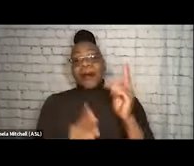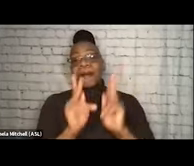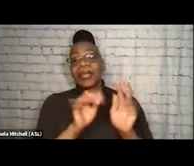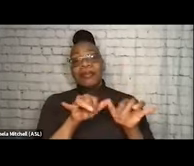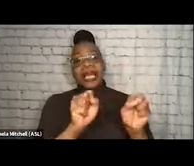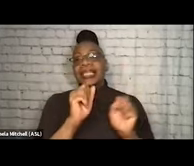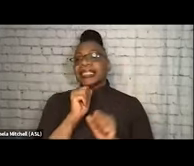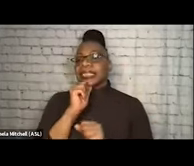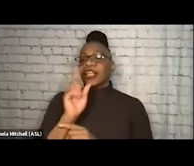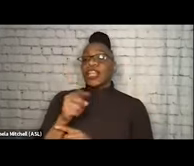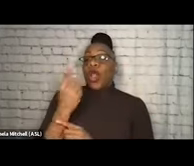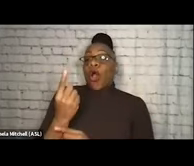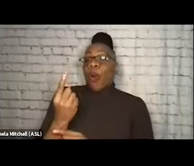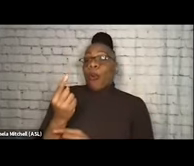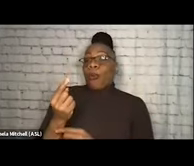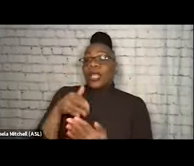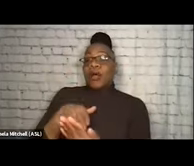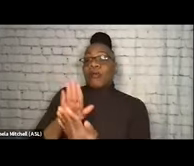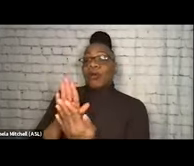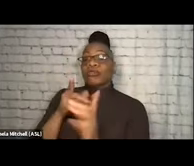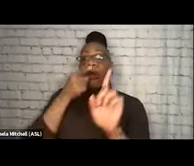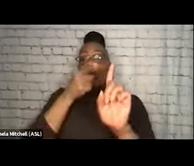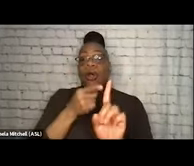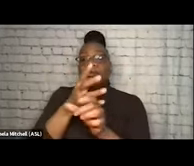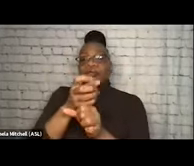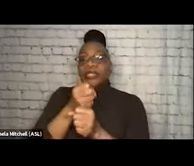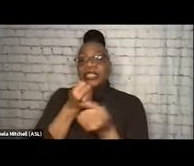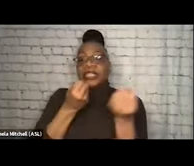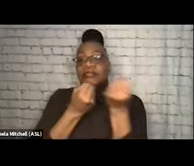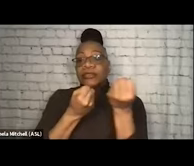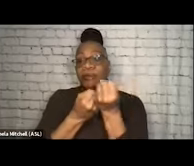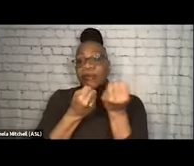or the only goal of getting support with a substance use disorder,